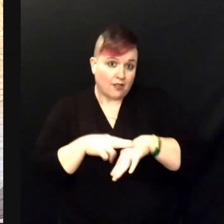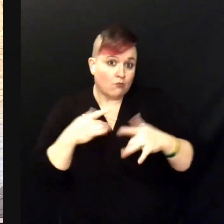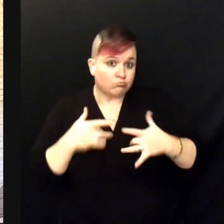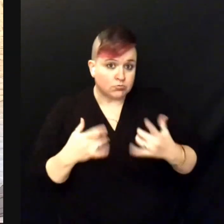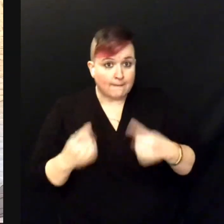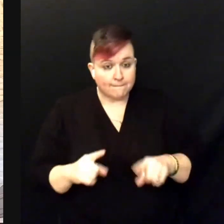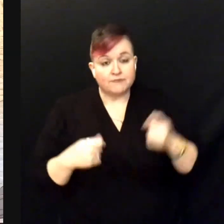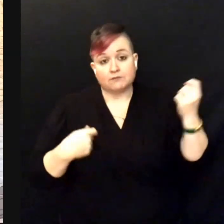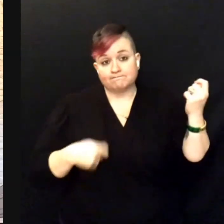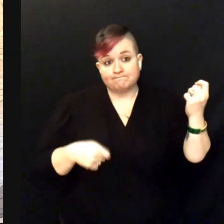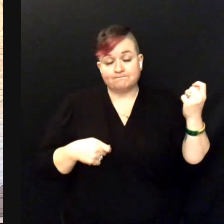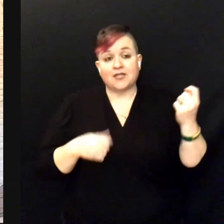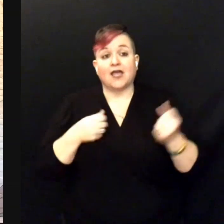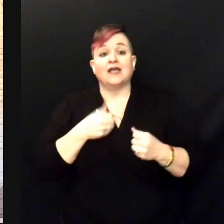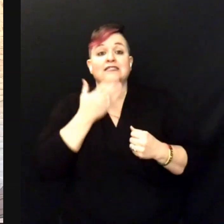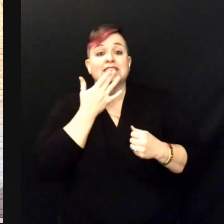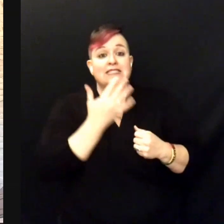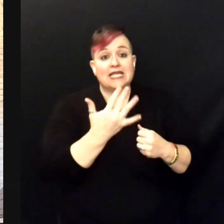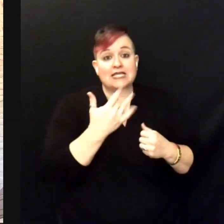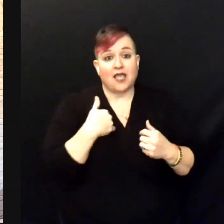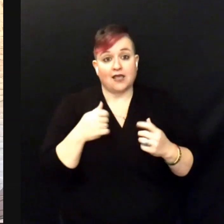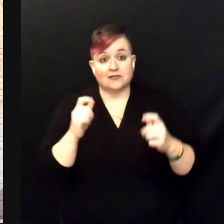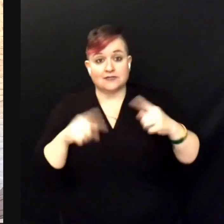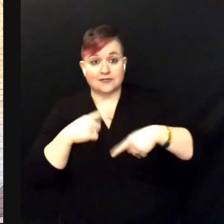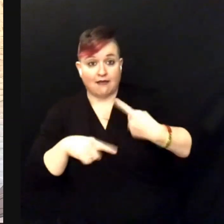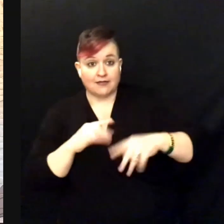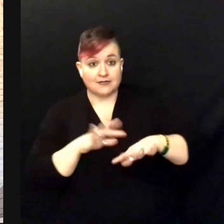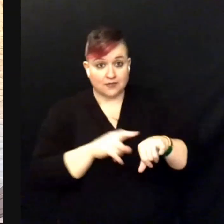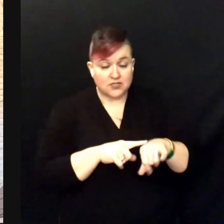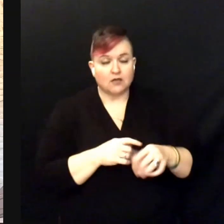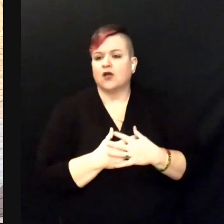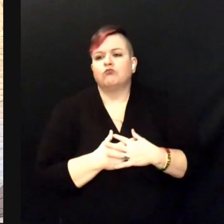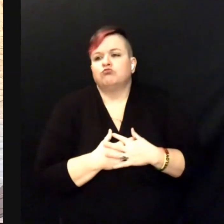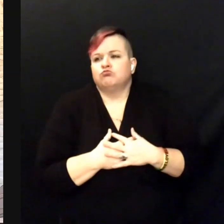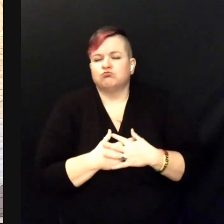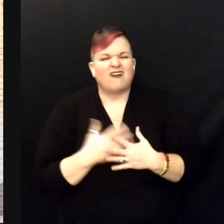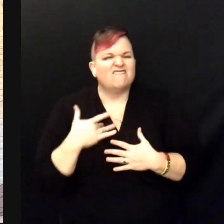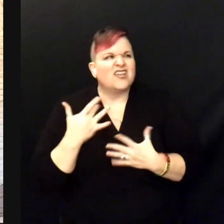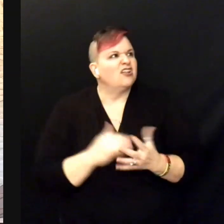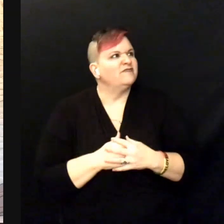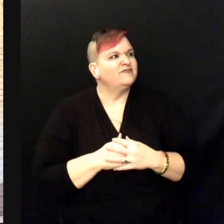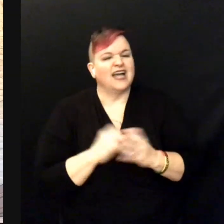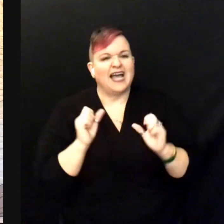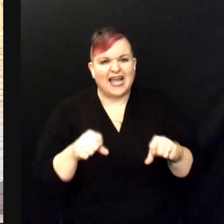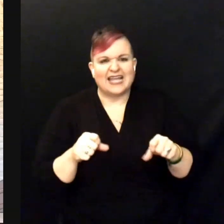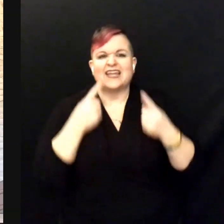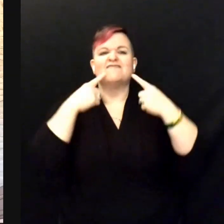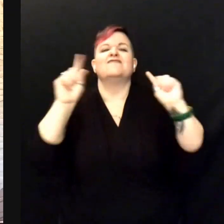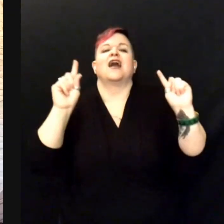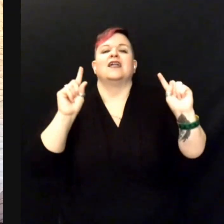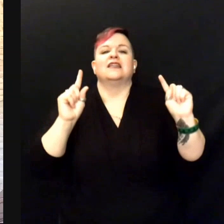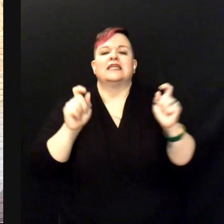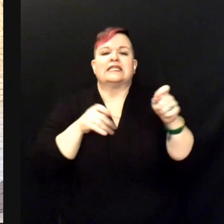and I get to sing and sign at the same time it just makes me feel like I can finally say exactly what I mean,